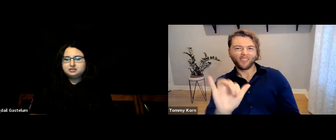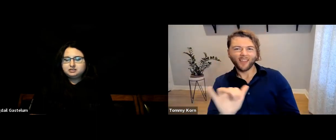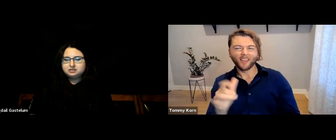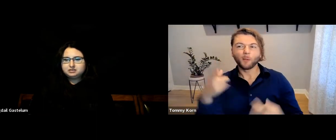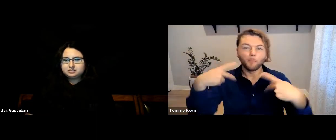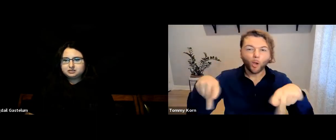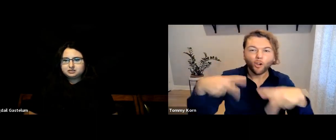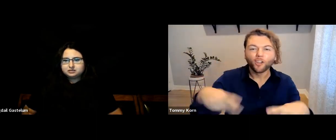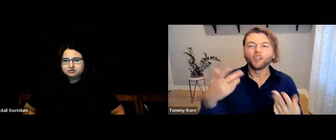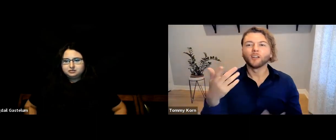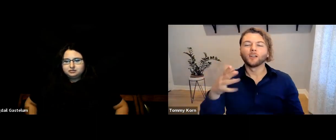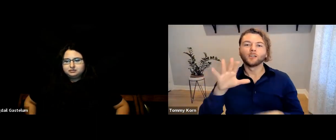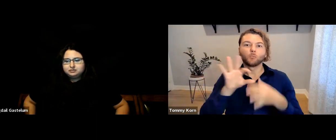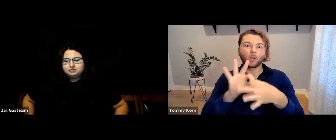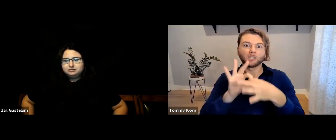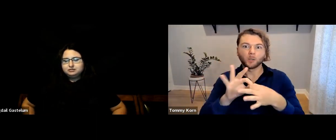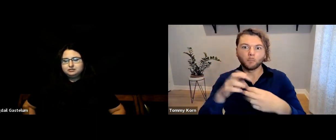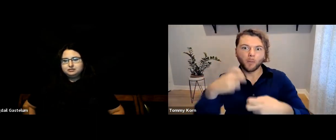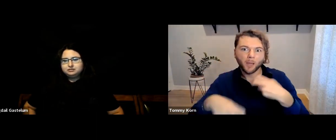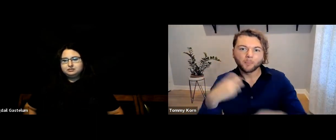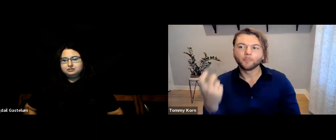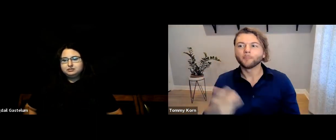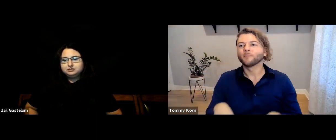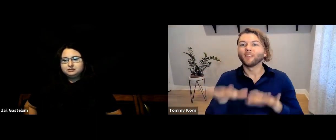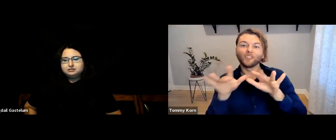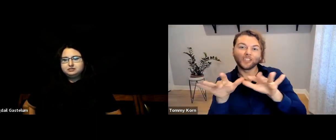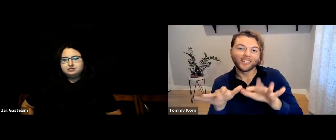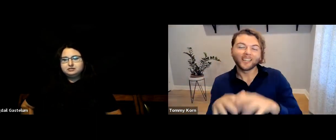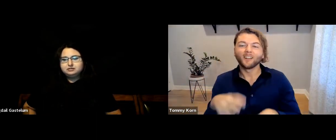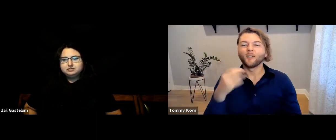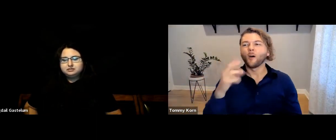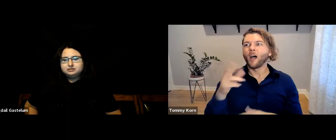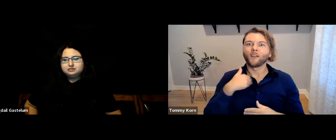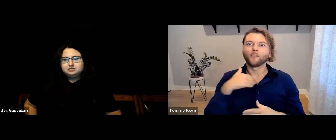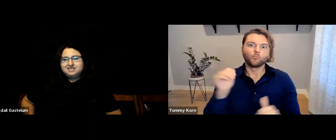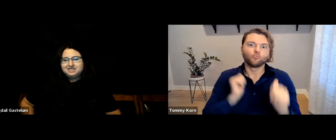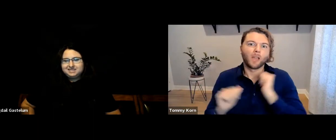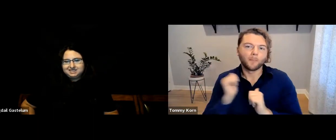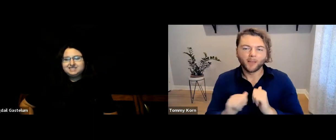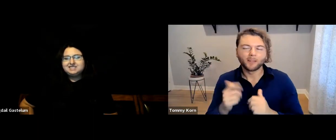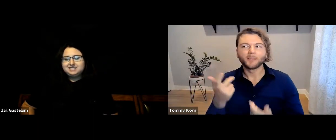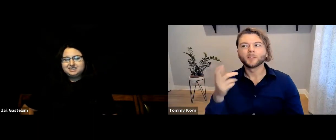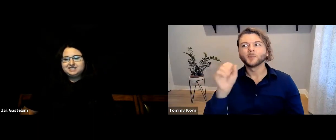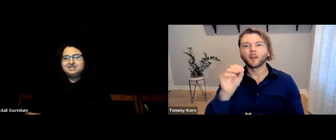like parties, relationship problems, flirting, and college drama.